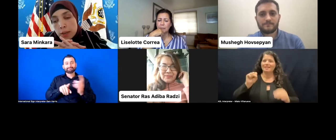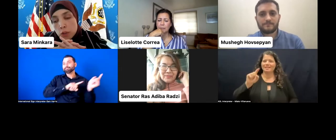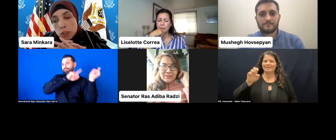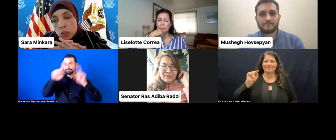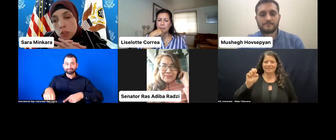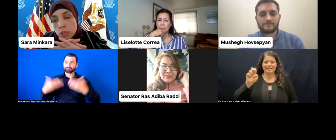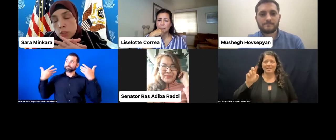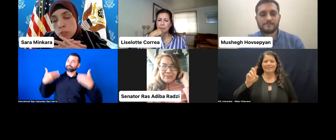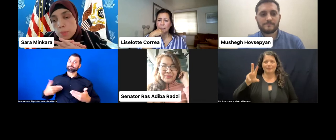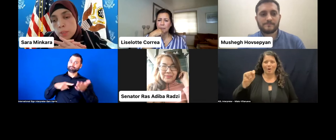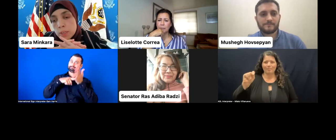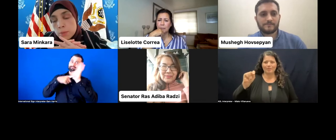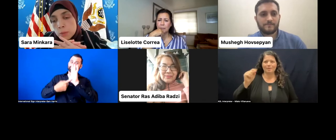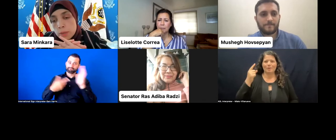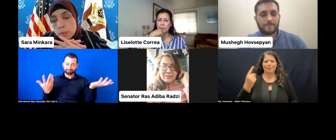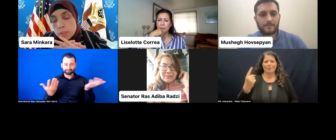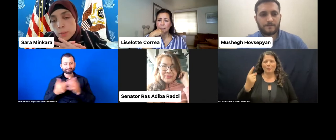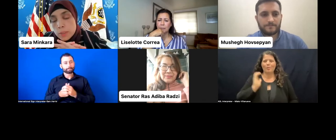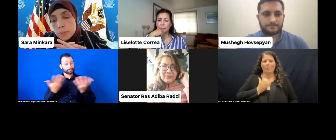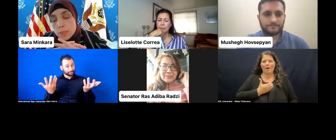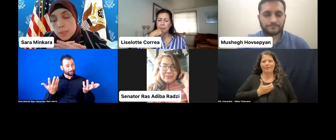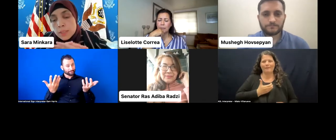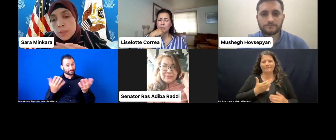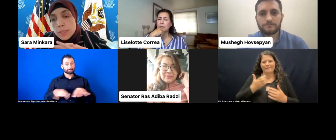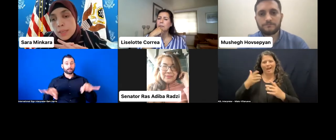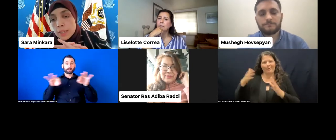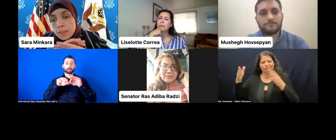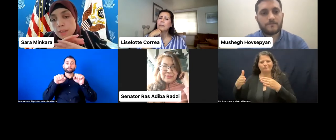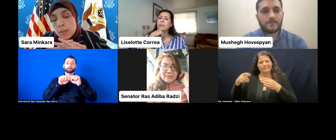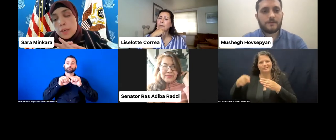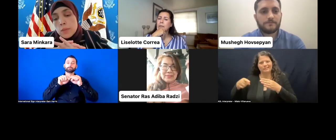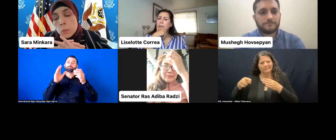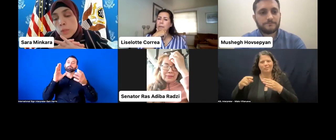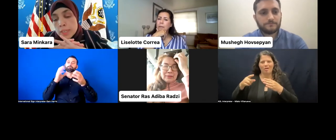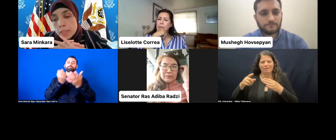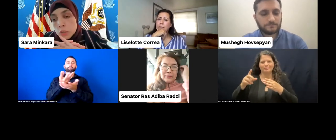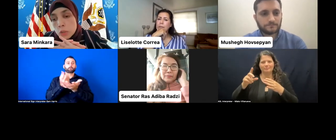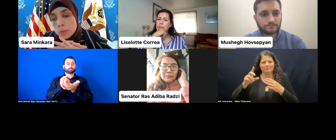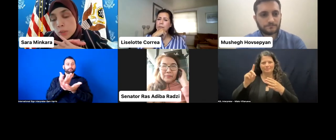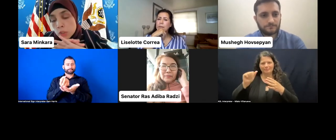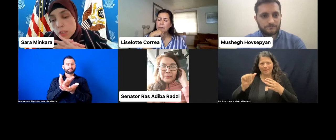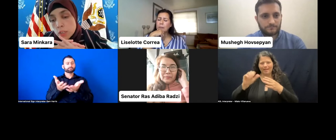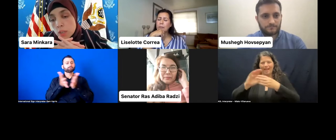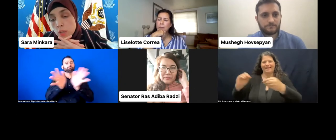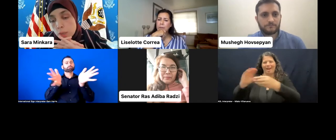You know, we need to disrupt the narrative surrounding disability because ultimately the narrative is what's leading to this marginalization, including